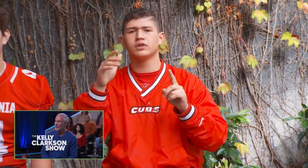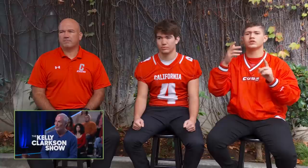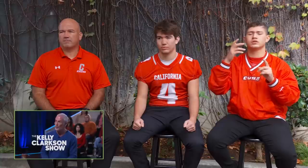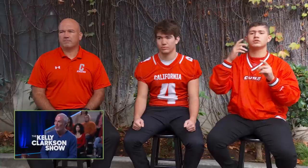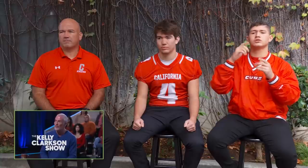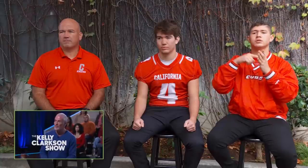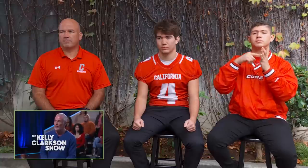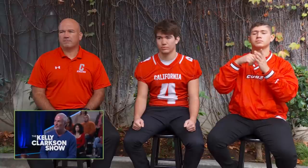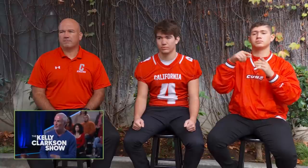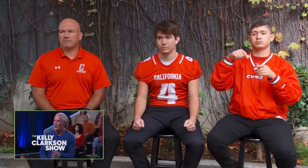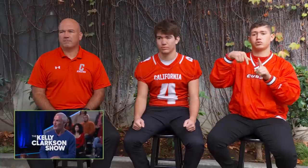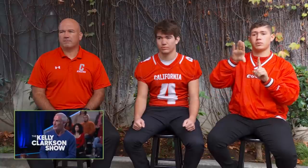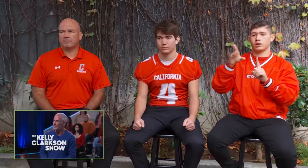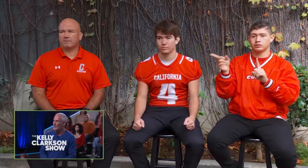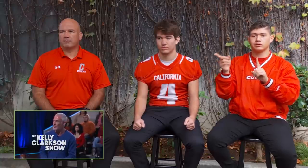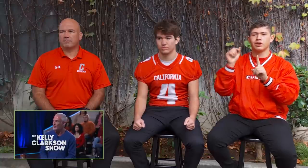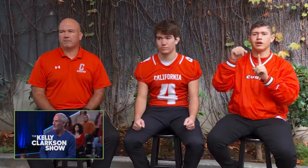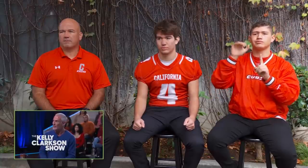If the coach waves at us from across the field,